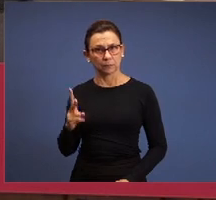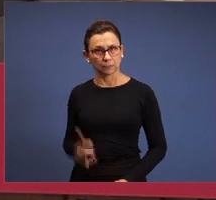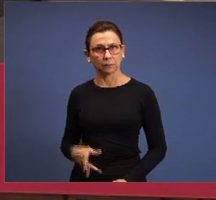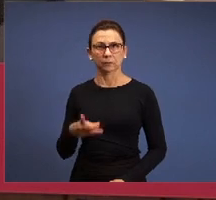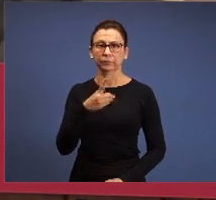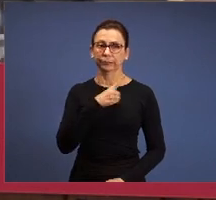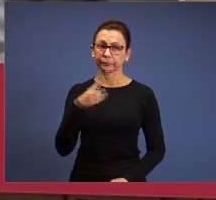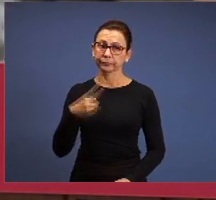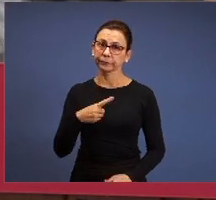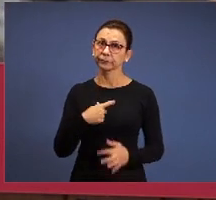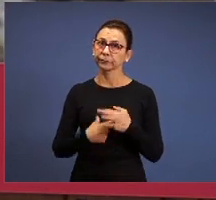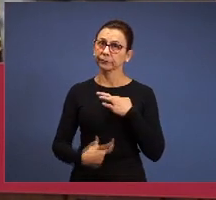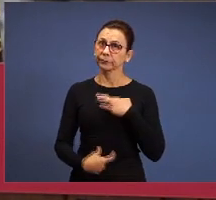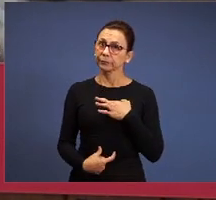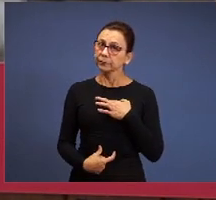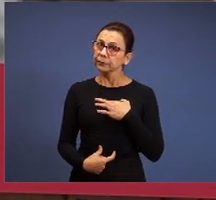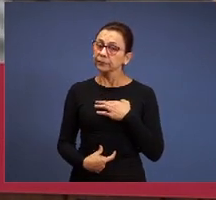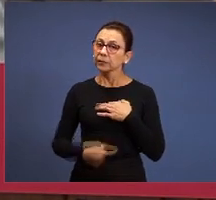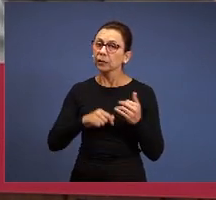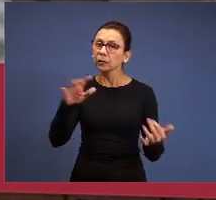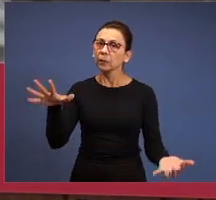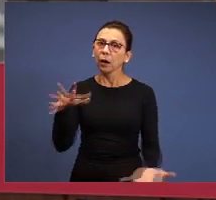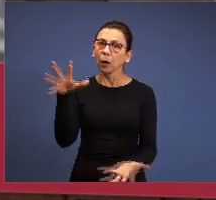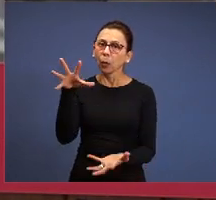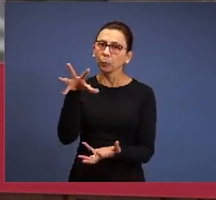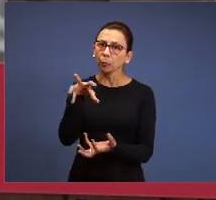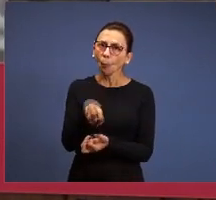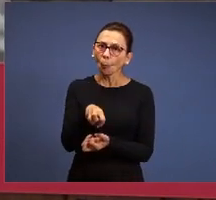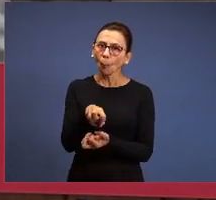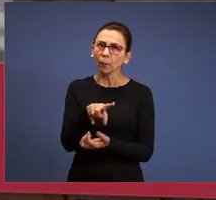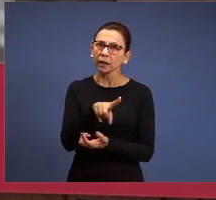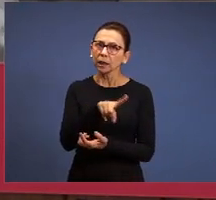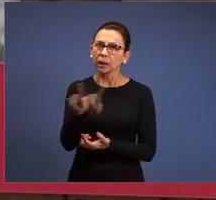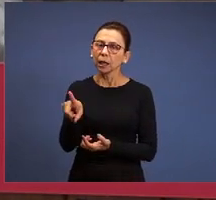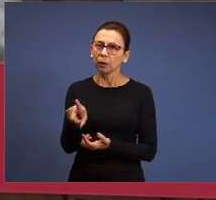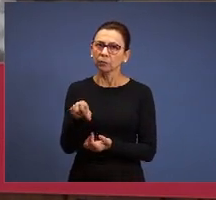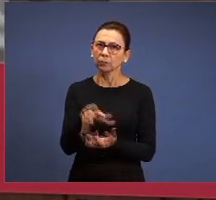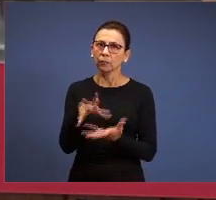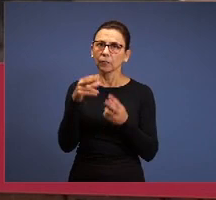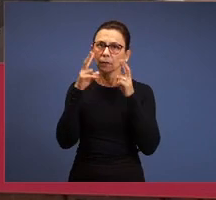whoever, but it’s not to turn off the broadcast, he has to listen this first, after